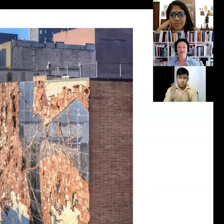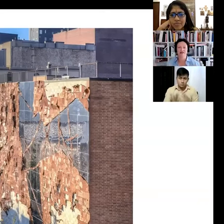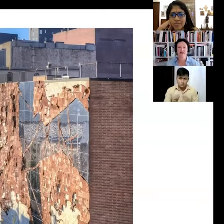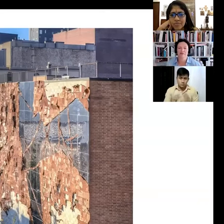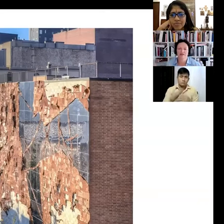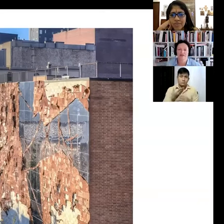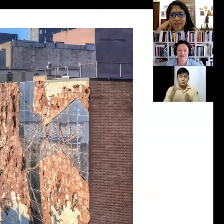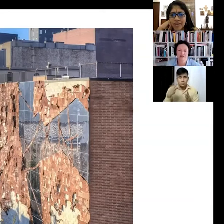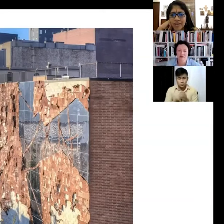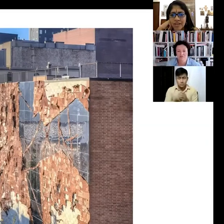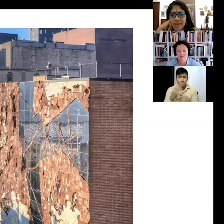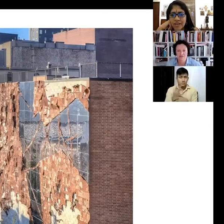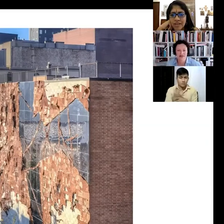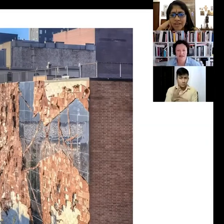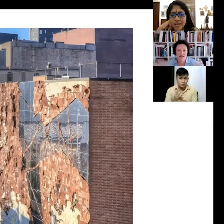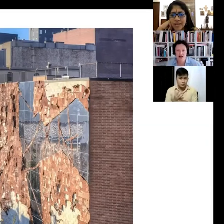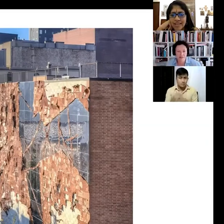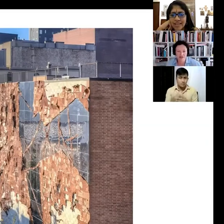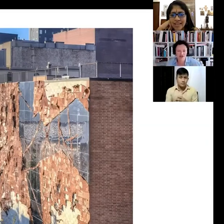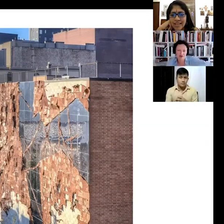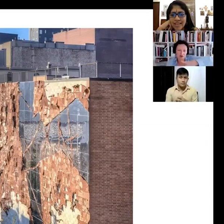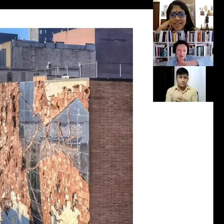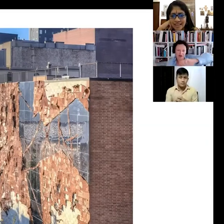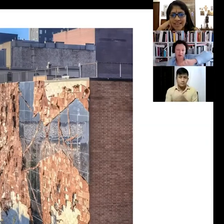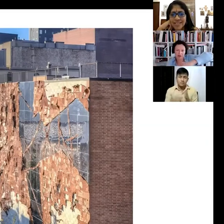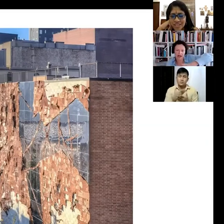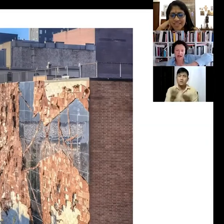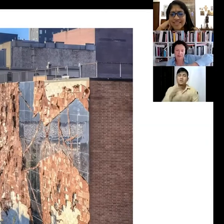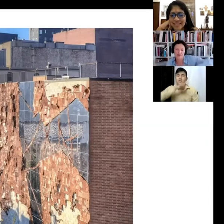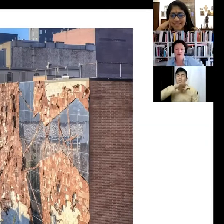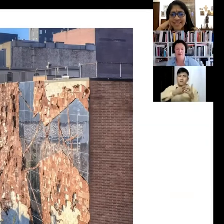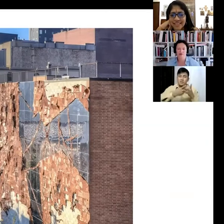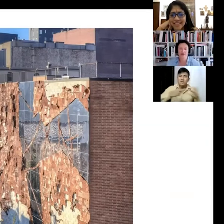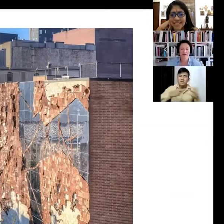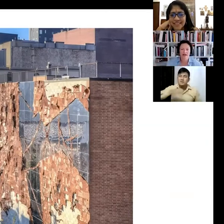incredible pieces of, basically garbage... that could be the bottle caps, so it could be...